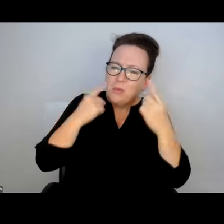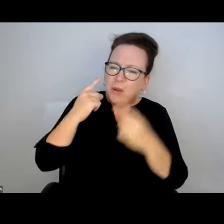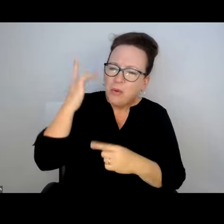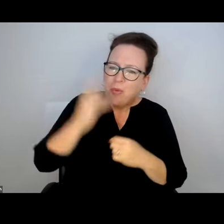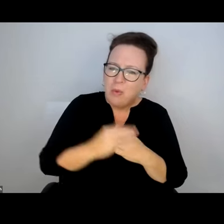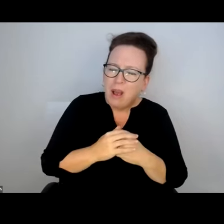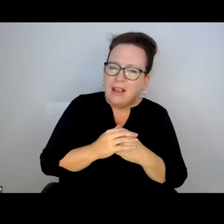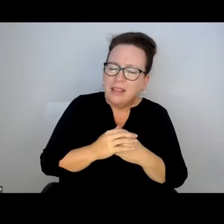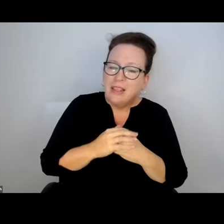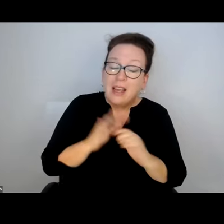VISION IMPAIRMENTS.